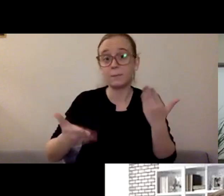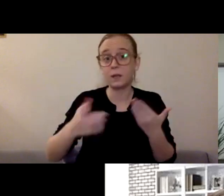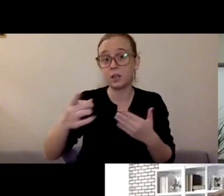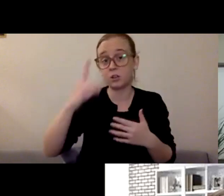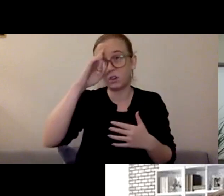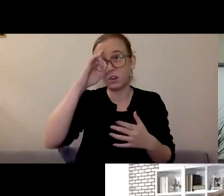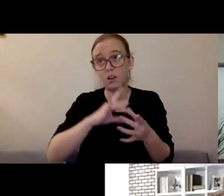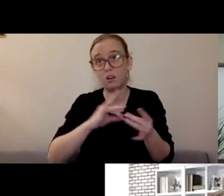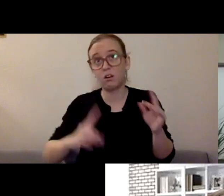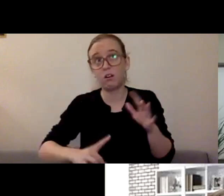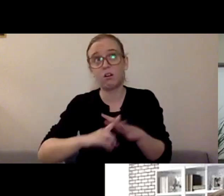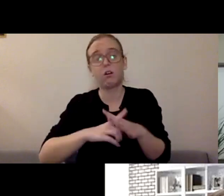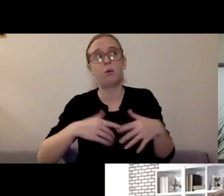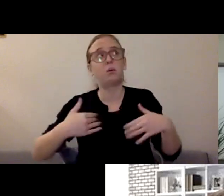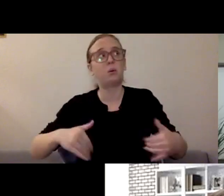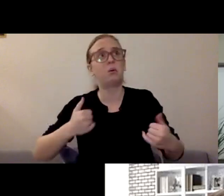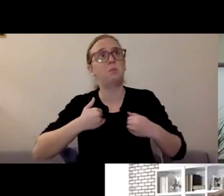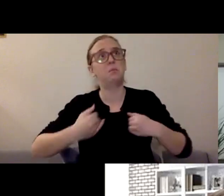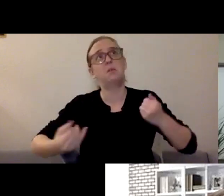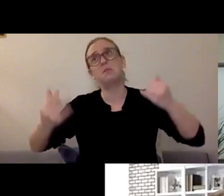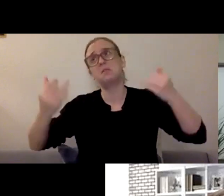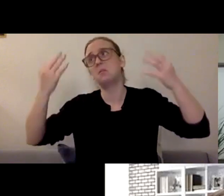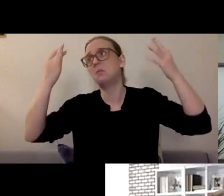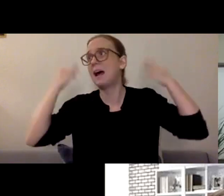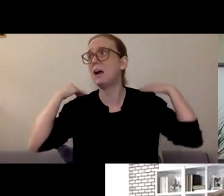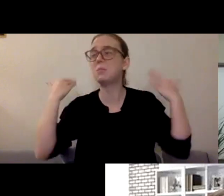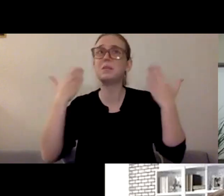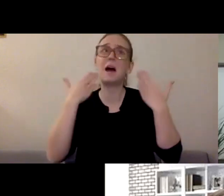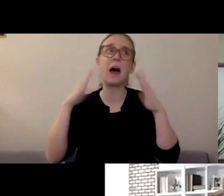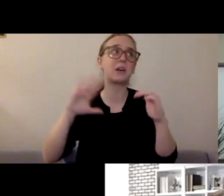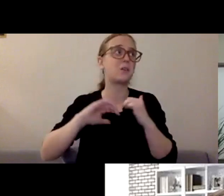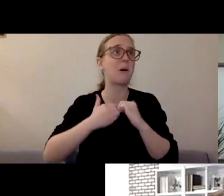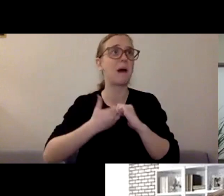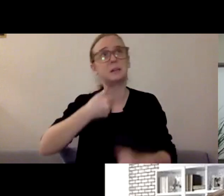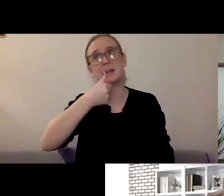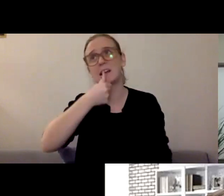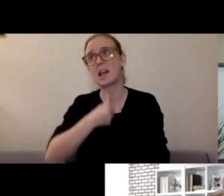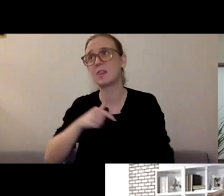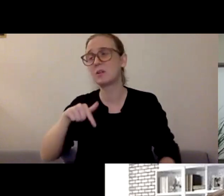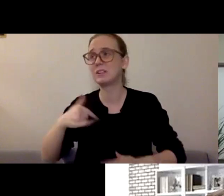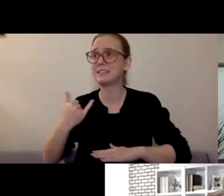I don't know how I'm going to get through this day." And to make a conscious decision to change that to,